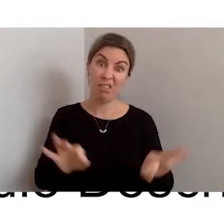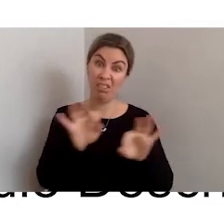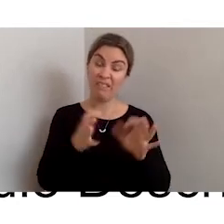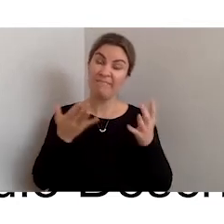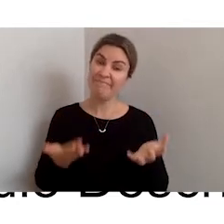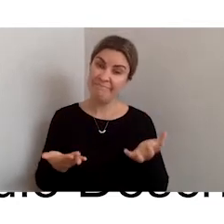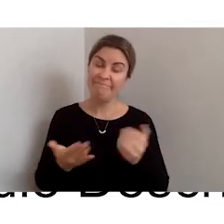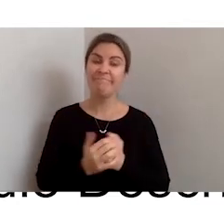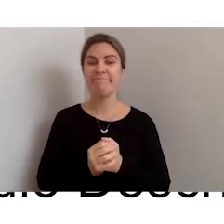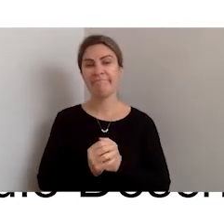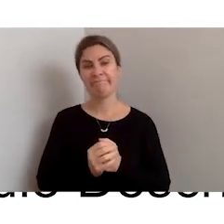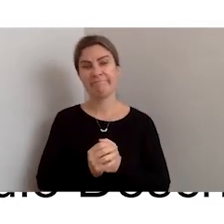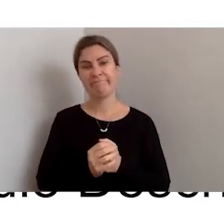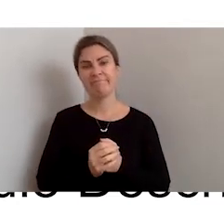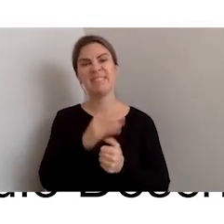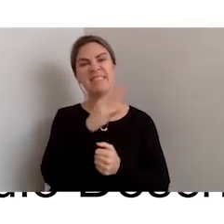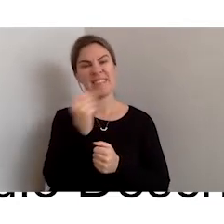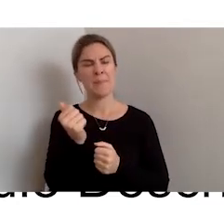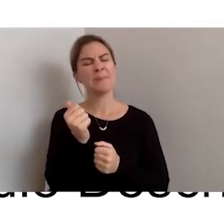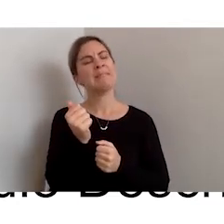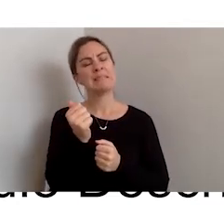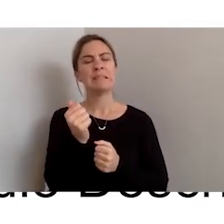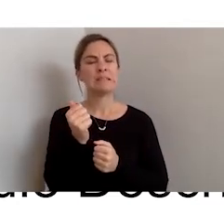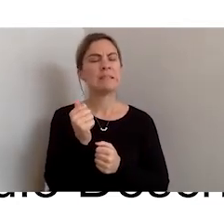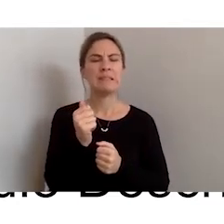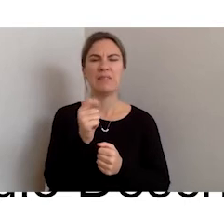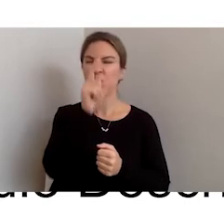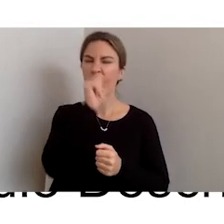are better than others.